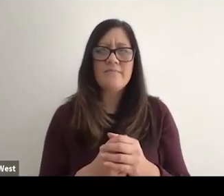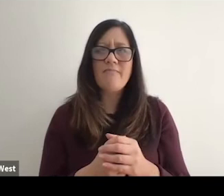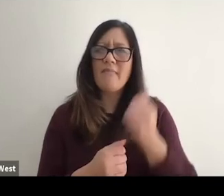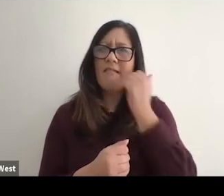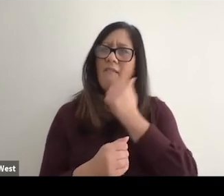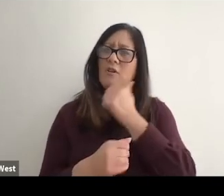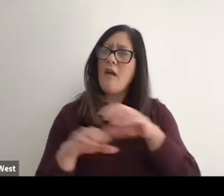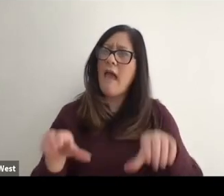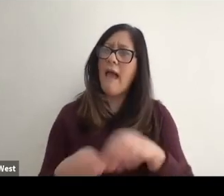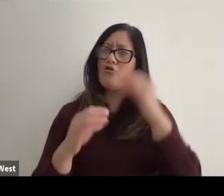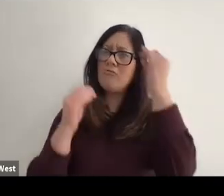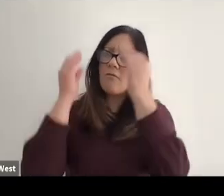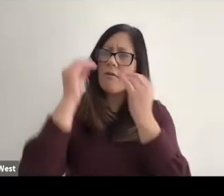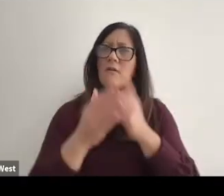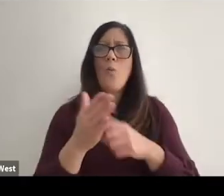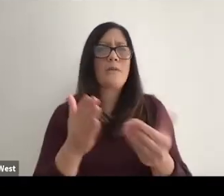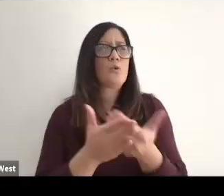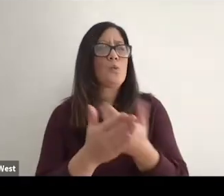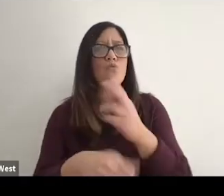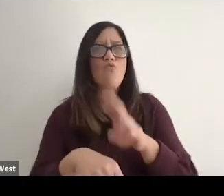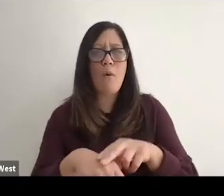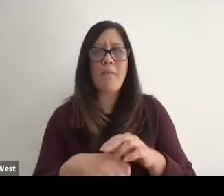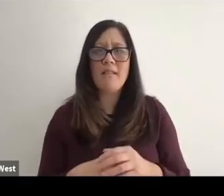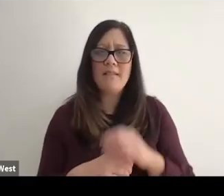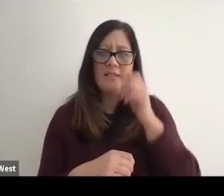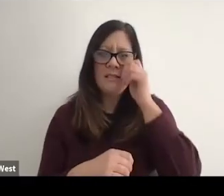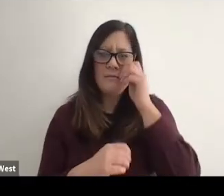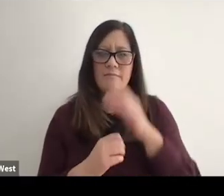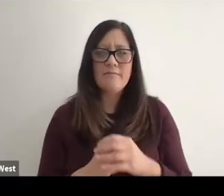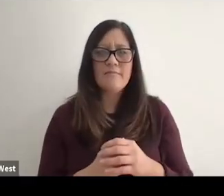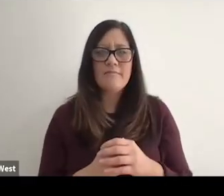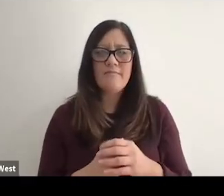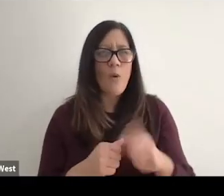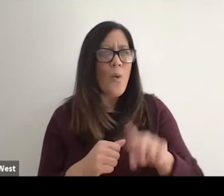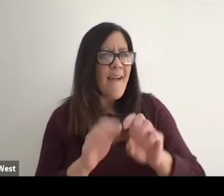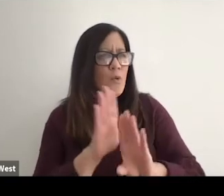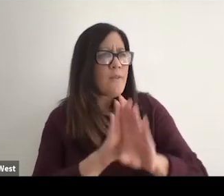occurrence of a thought or their action. And I believe in that space we have to develop that right.